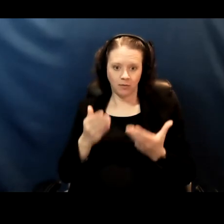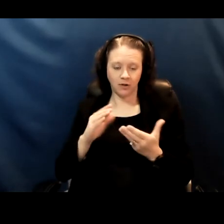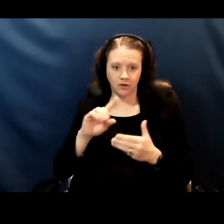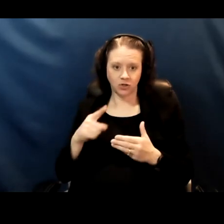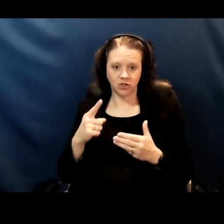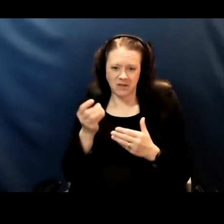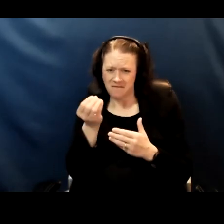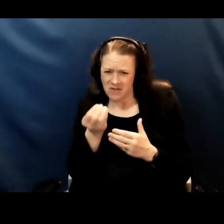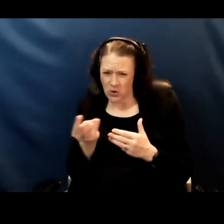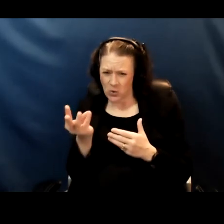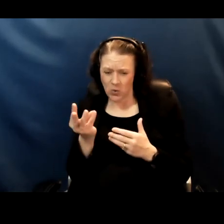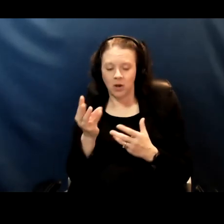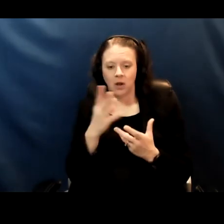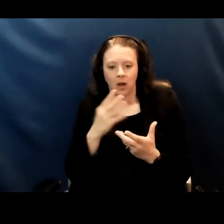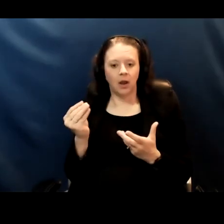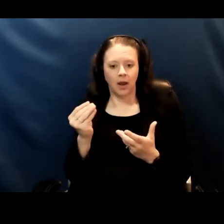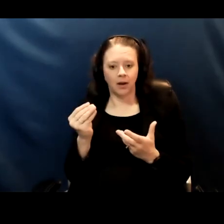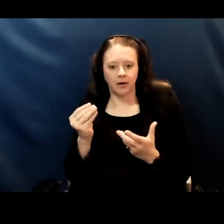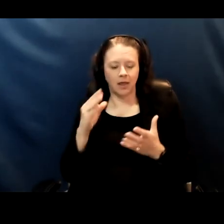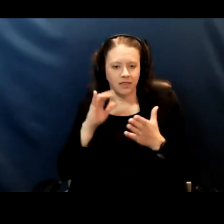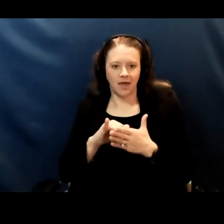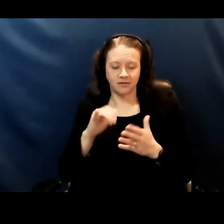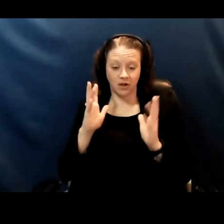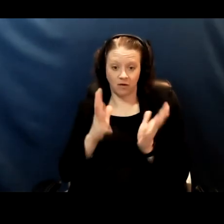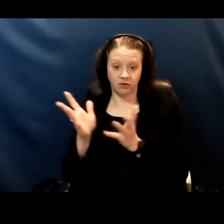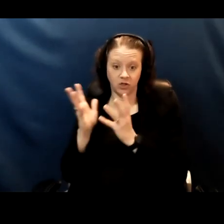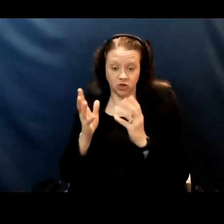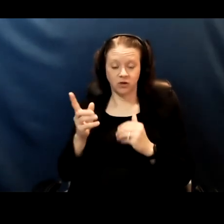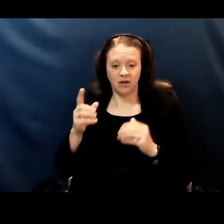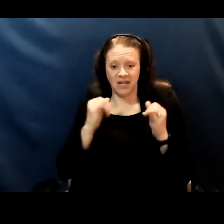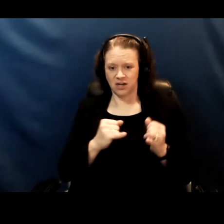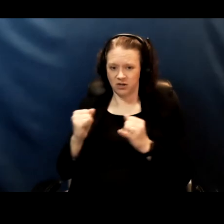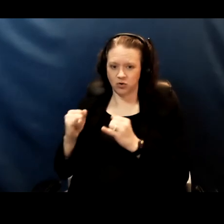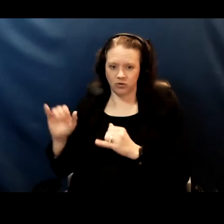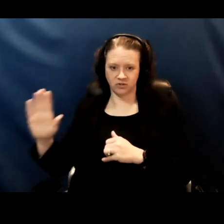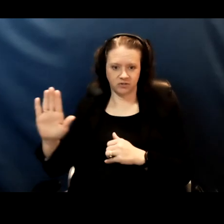and that is a conversation that should be heard at the individual level